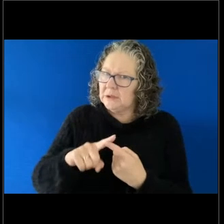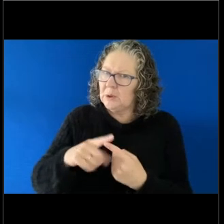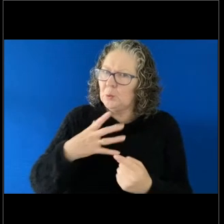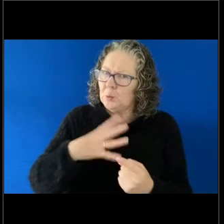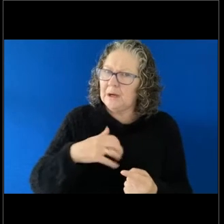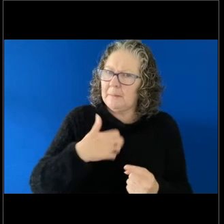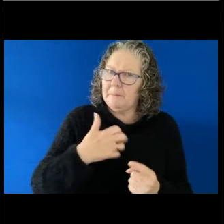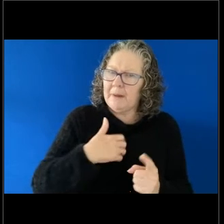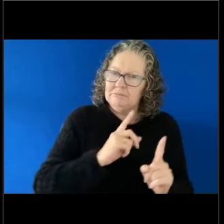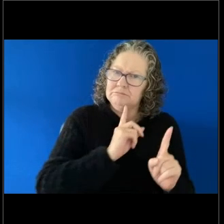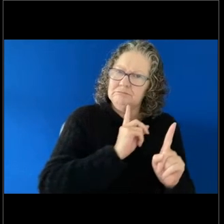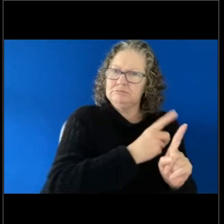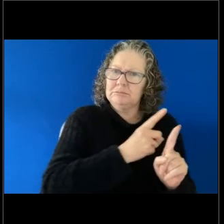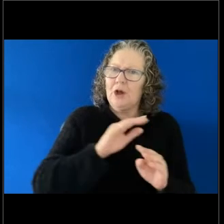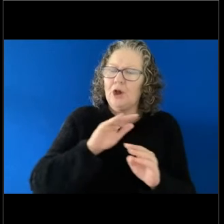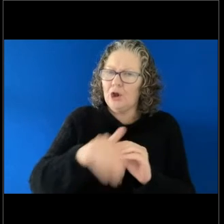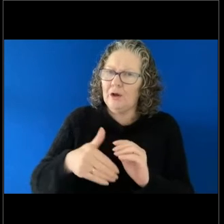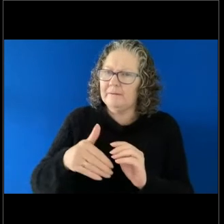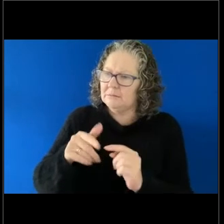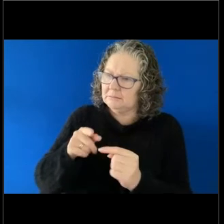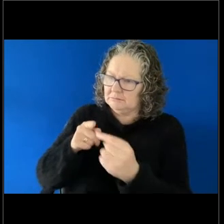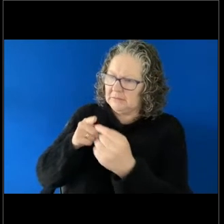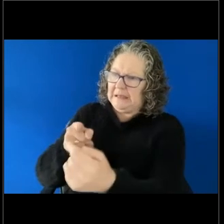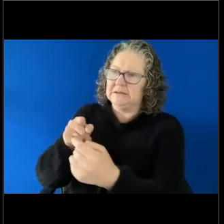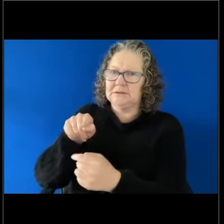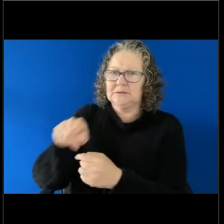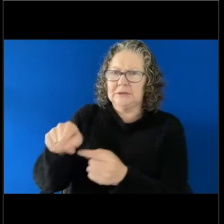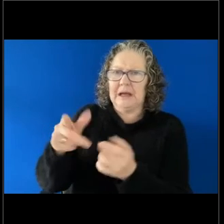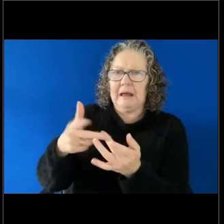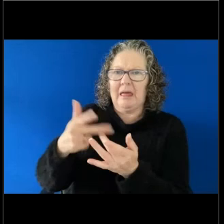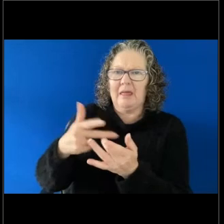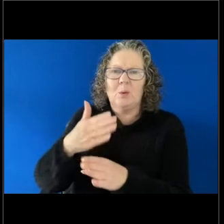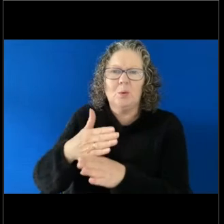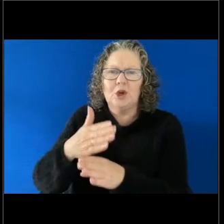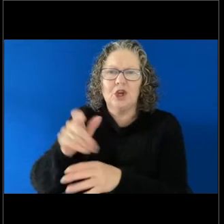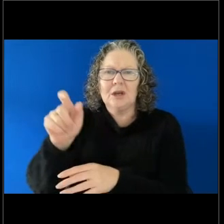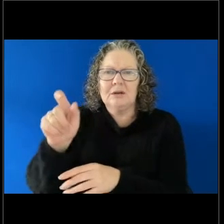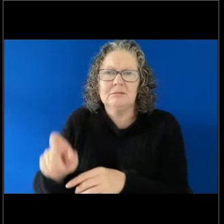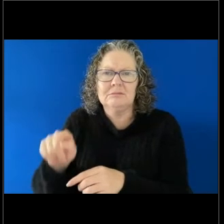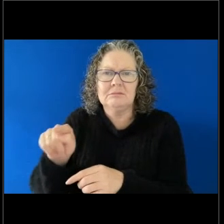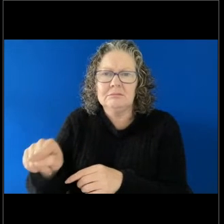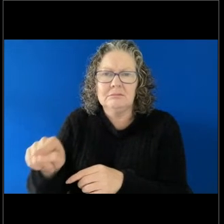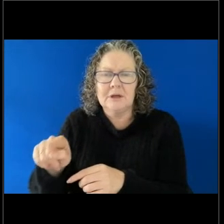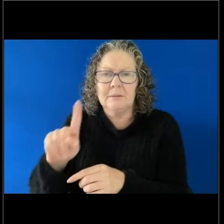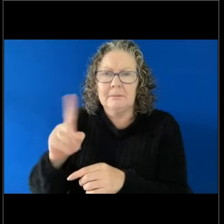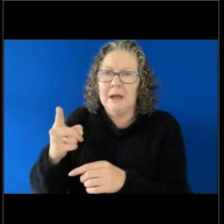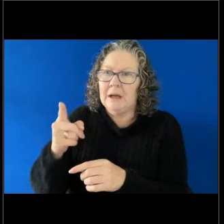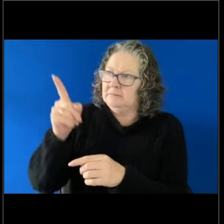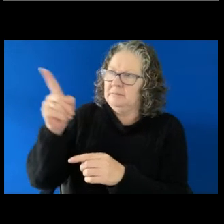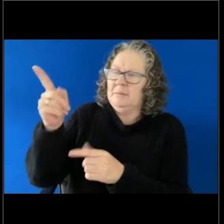harassment against another employer - an employee but without the support of their employer?